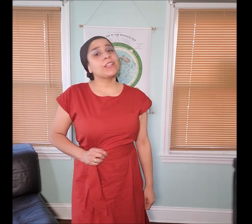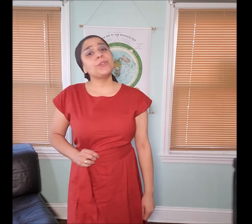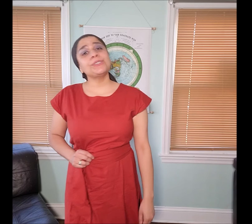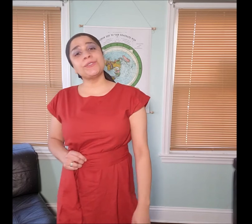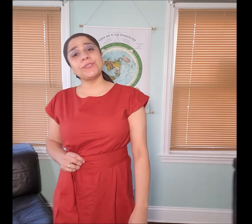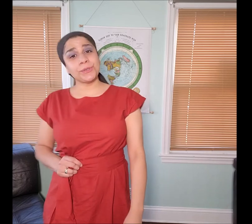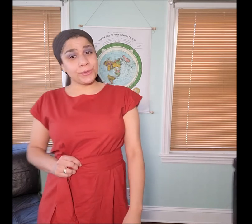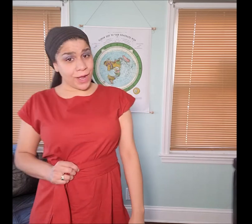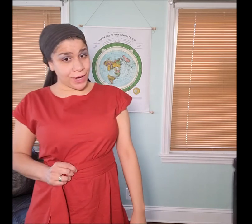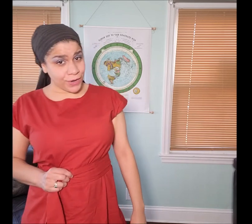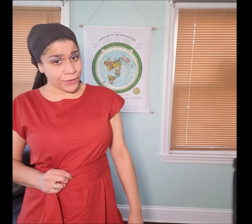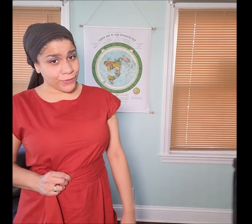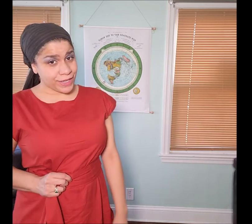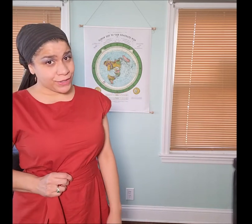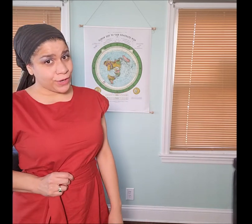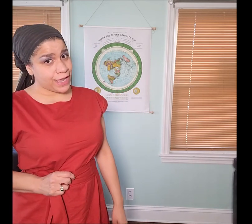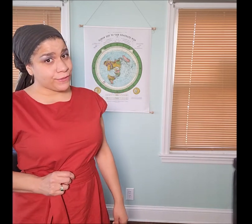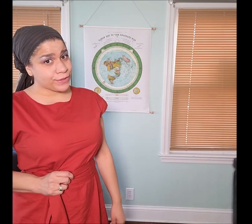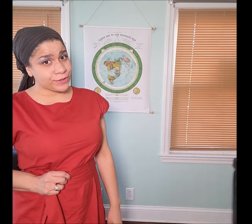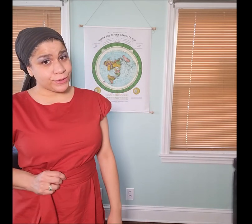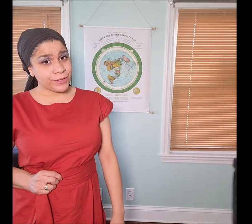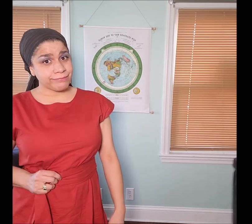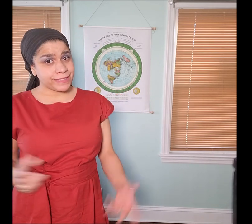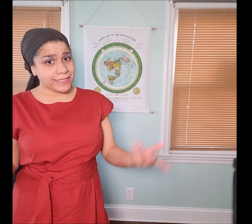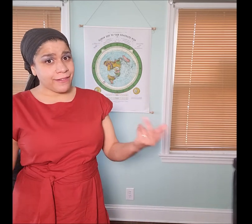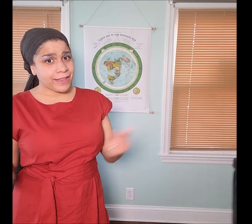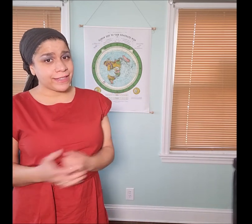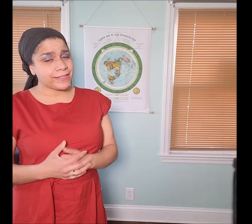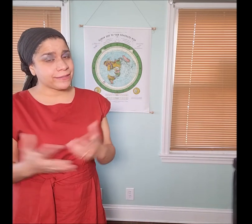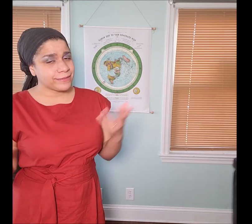those of you who are girlfriends or lovers or surrogates